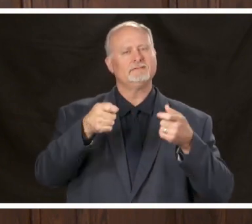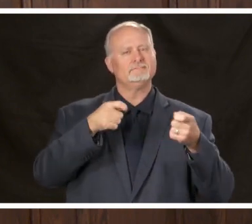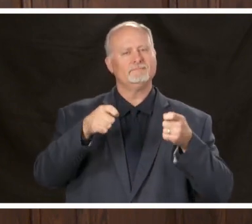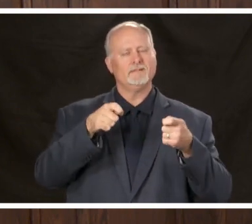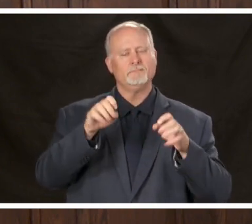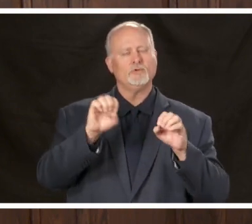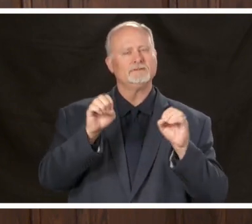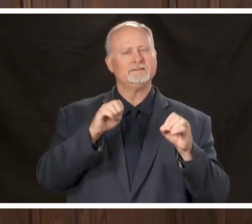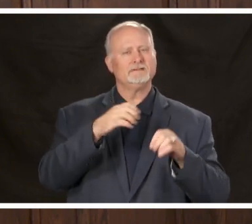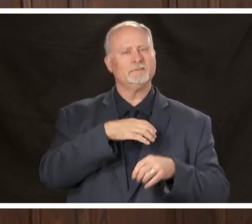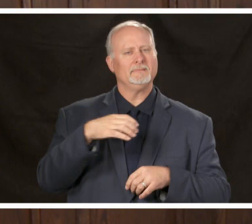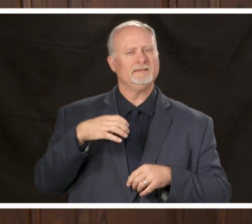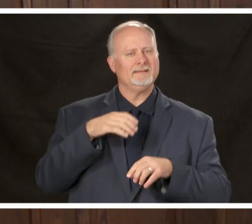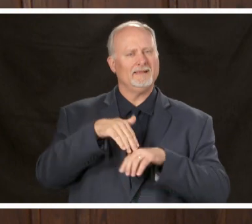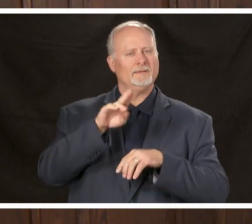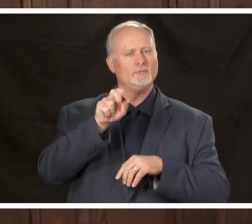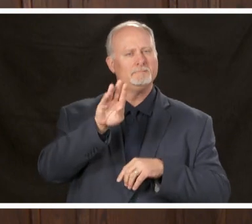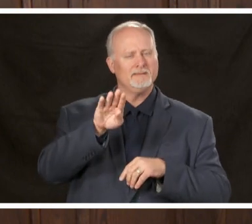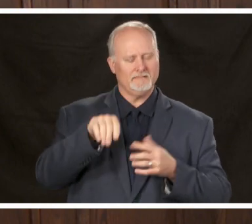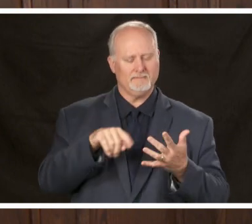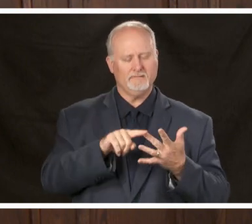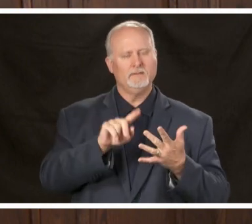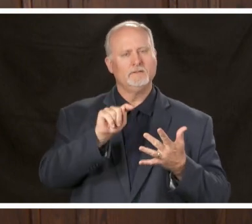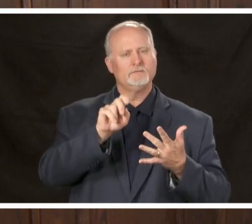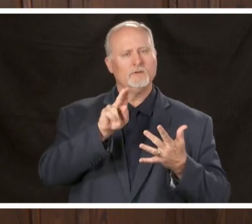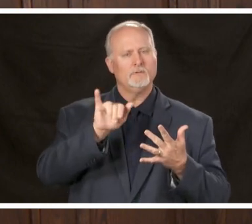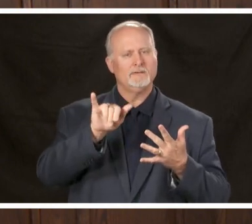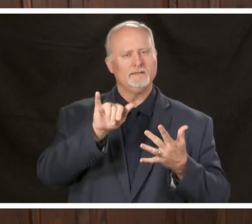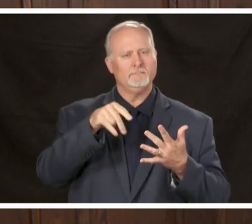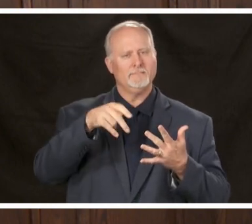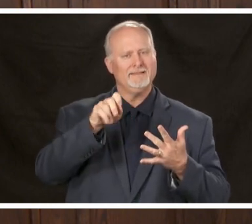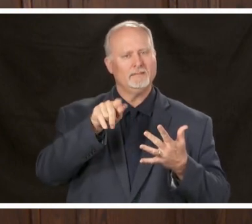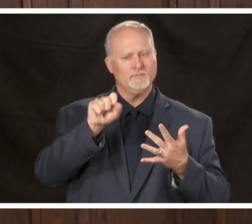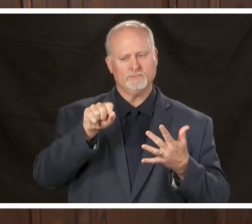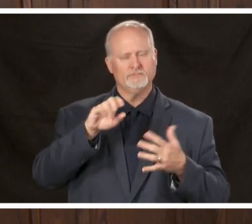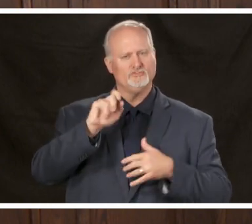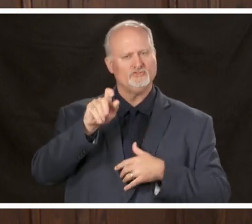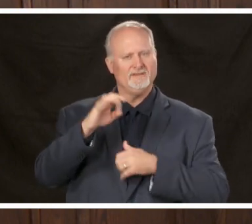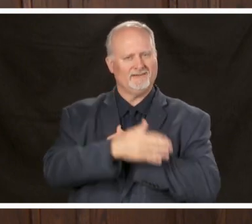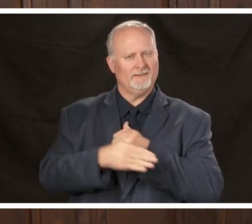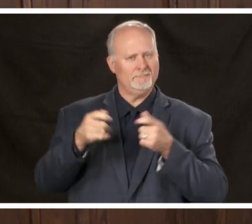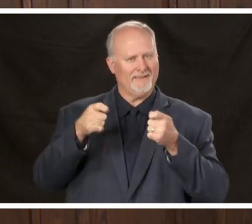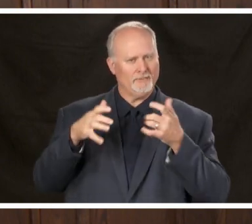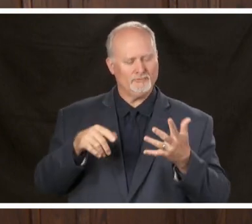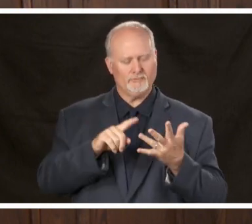committee Toni patellas Jefferson County manager Randall Woodfin mayor of the